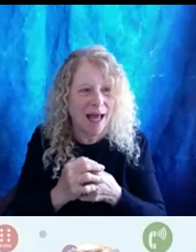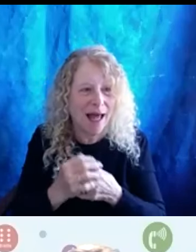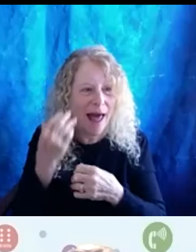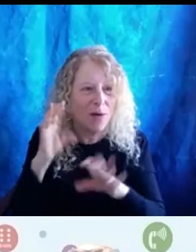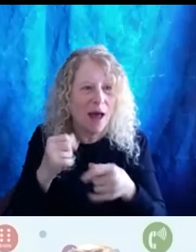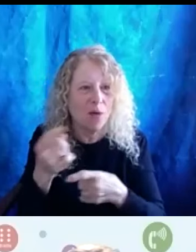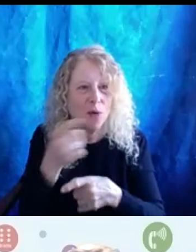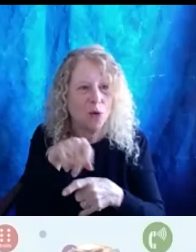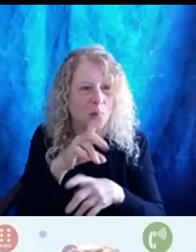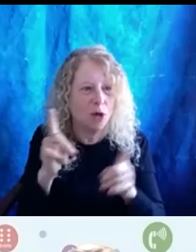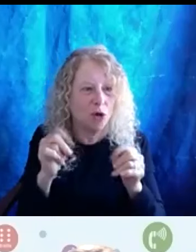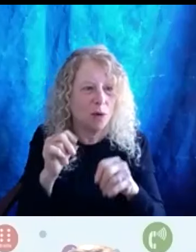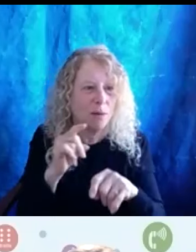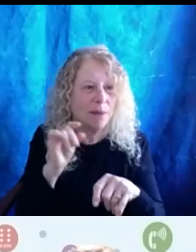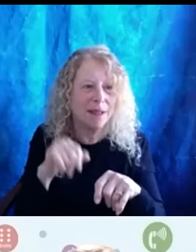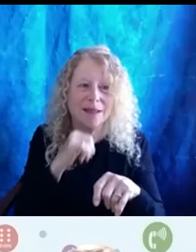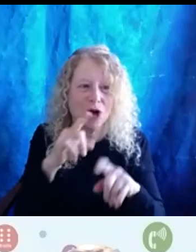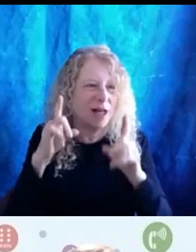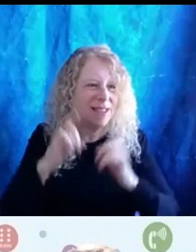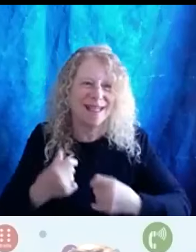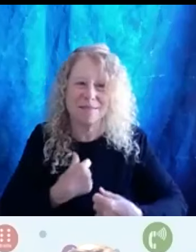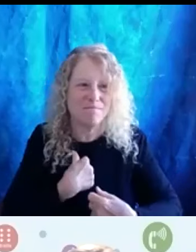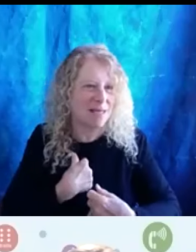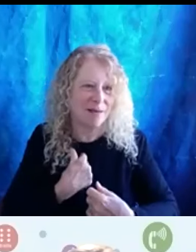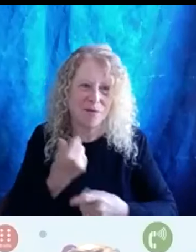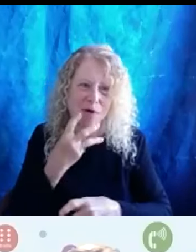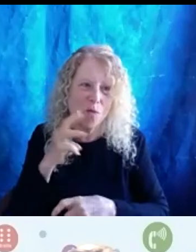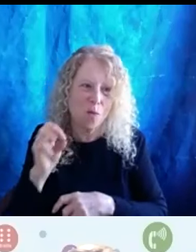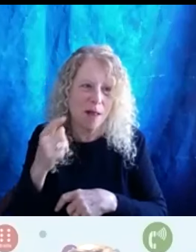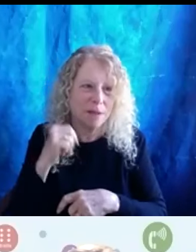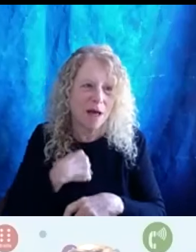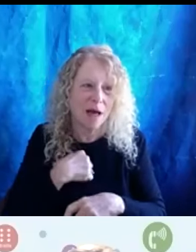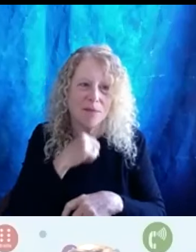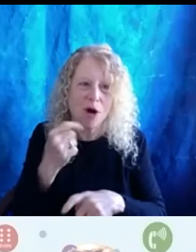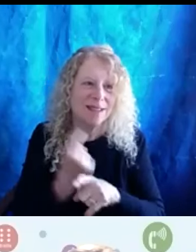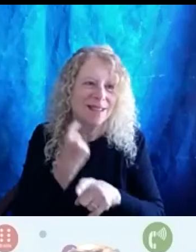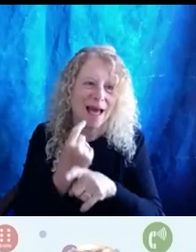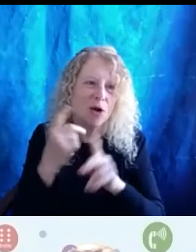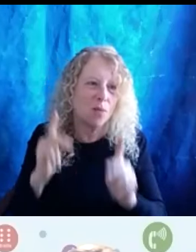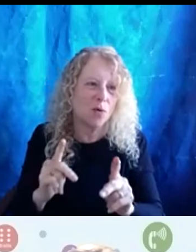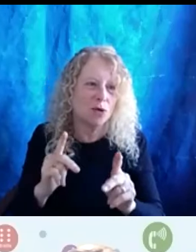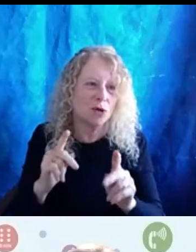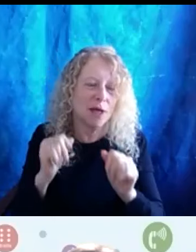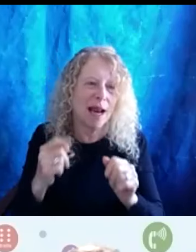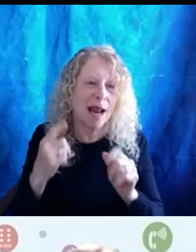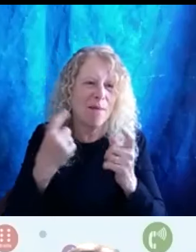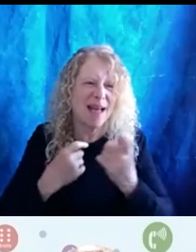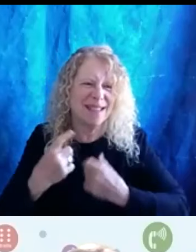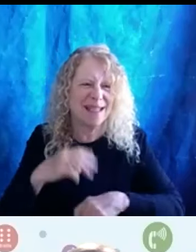but ERGO assessment does not assess me very well because honestly, I'm not a standard person that could be assessed by ERGO like that. So we,